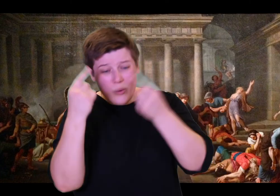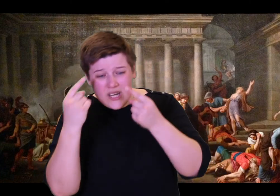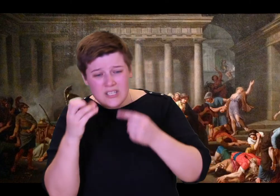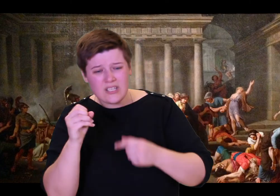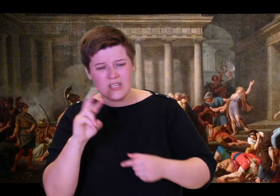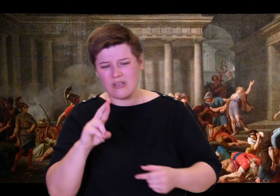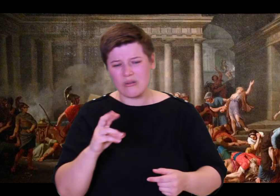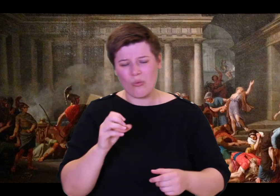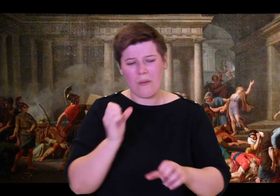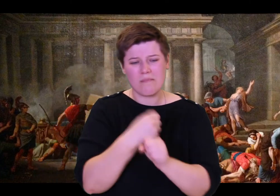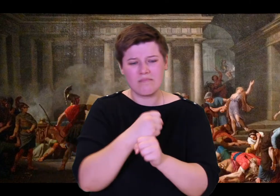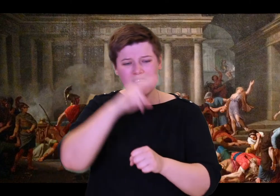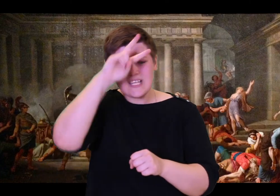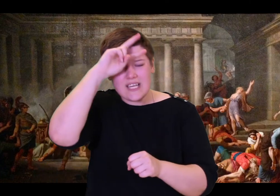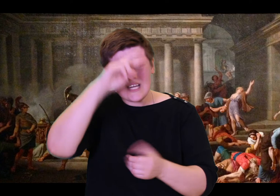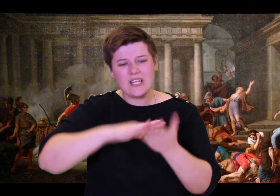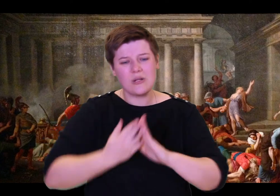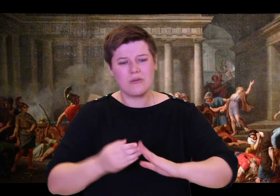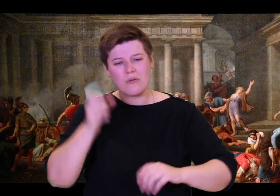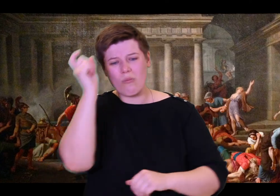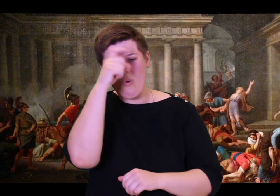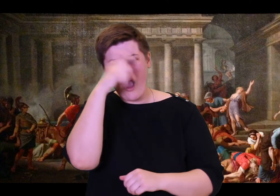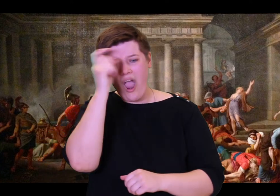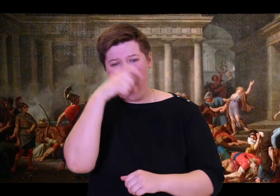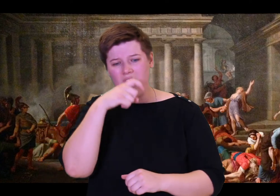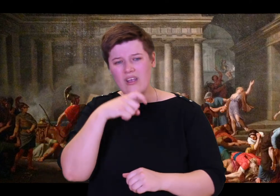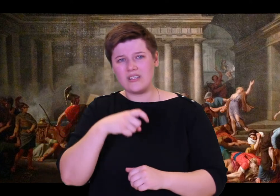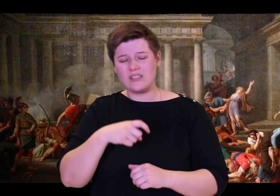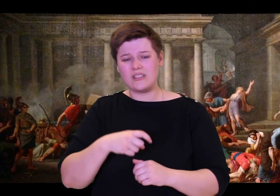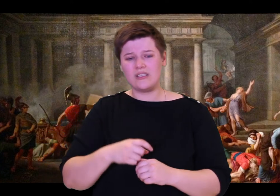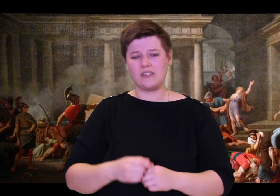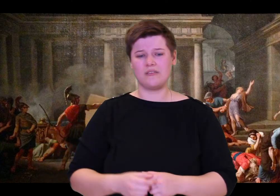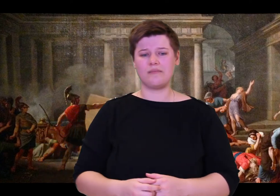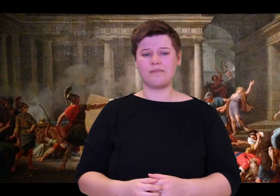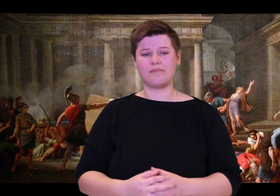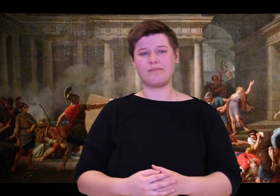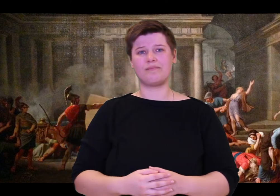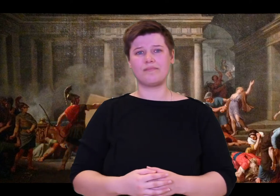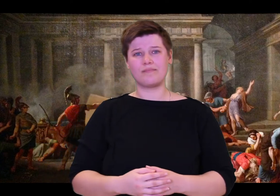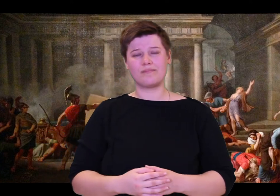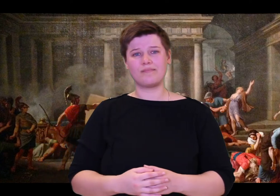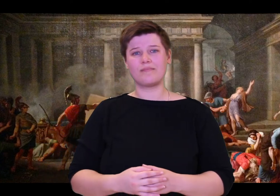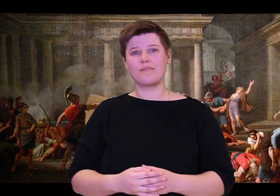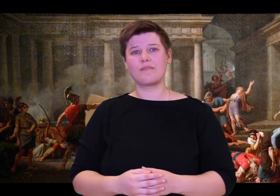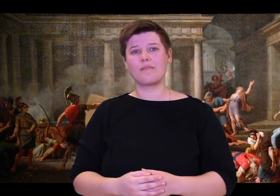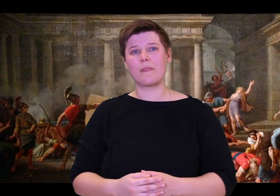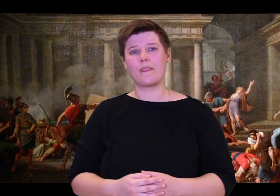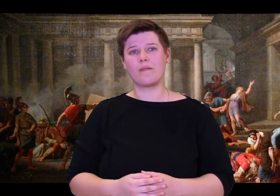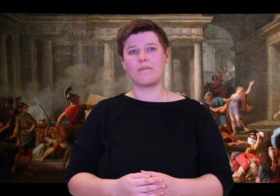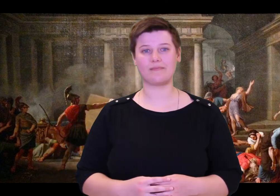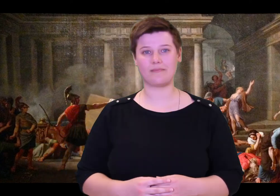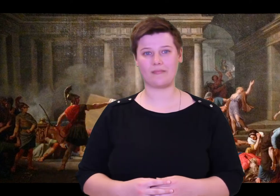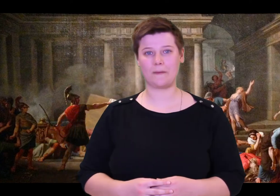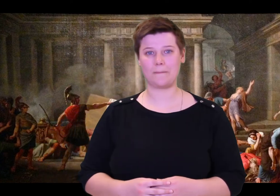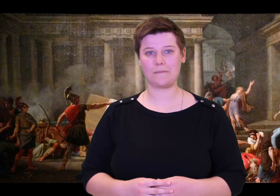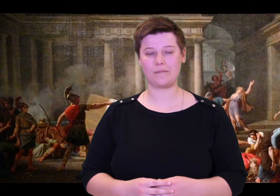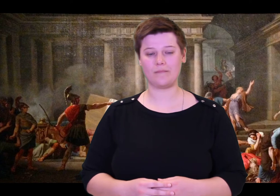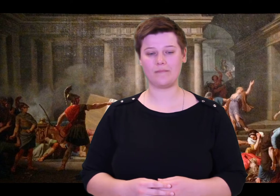They have the power to turn the sanest person mad, will make fools turn wise.